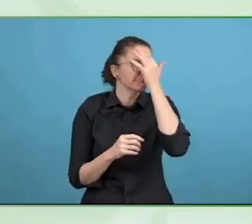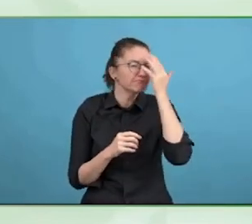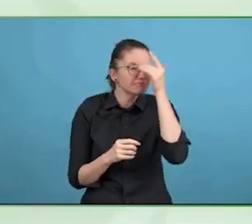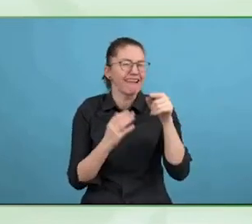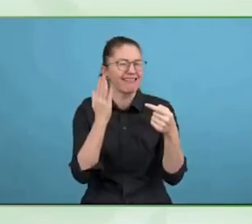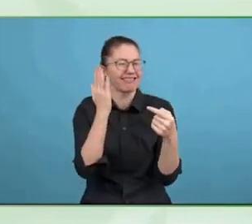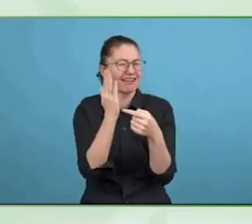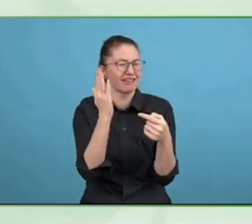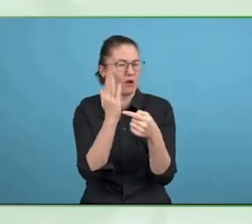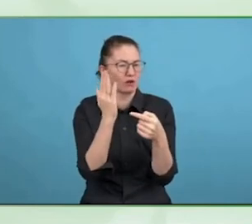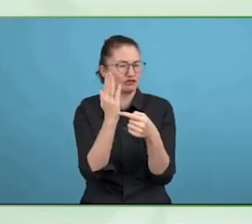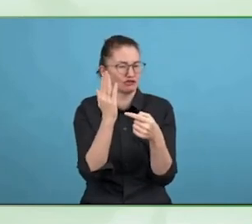subtitling and so on.